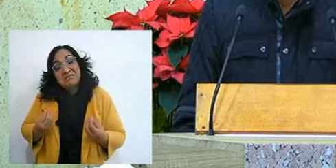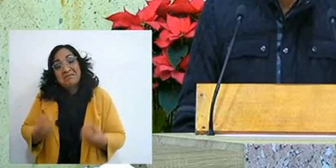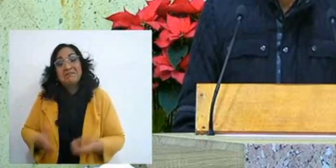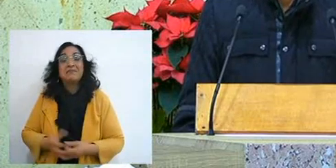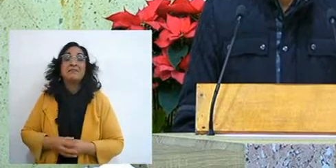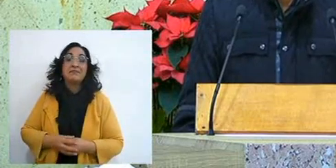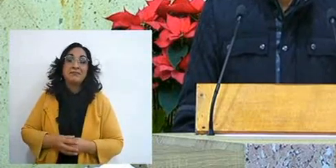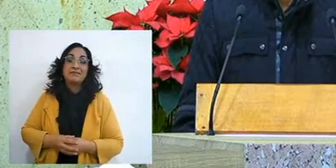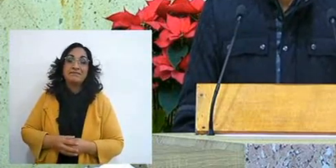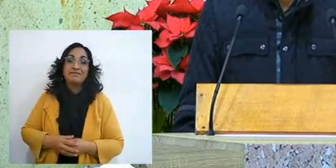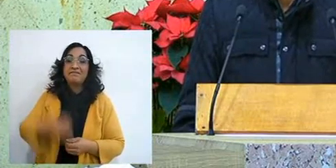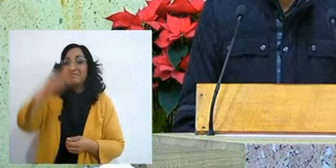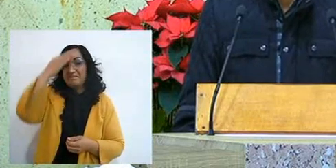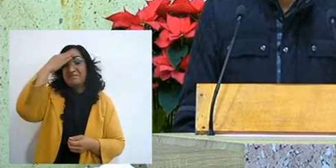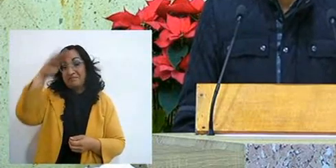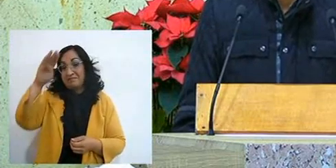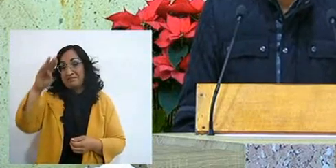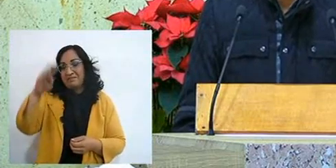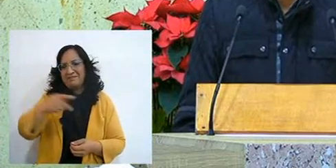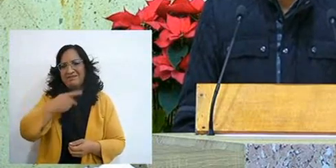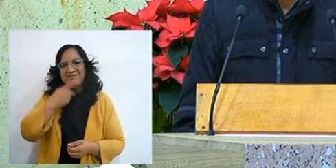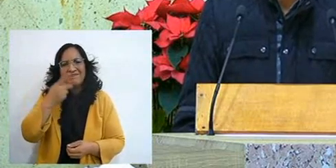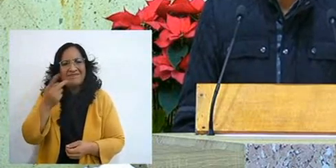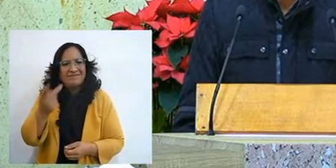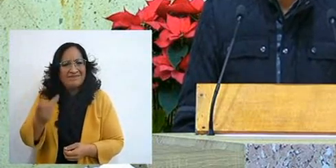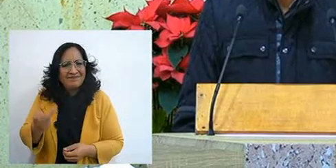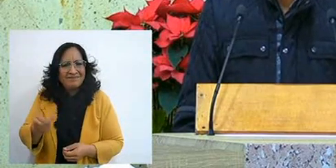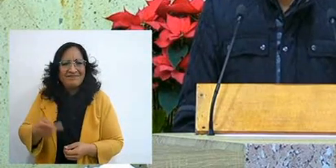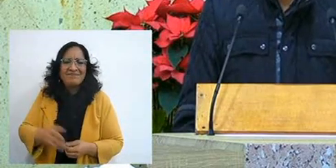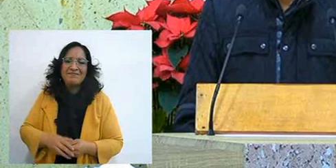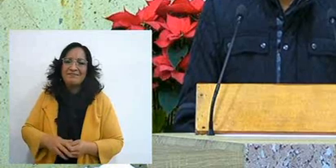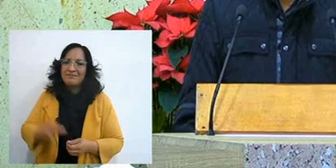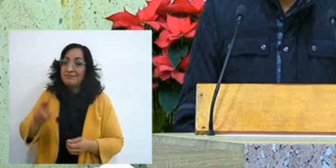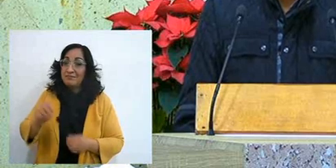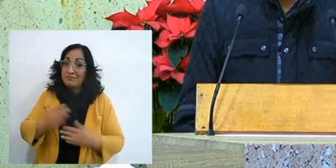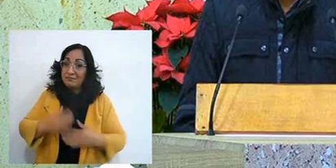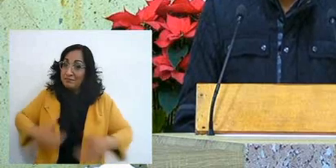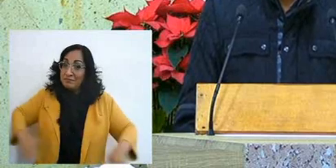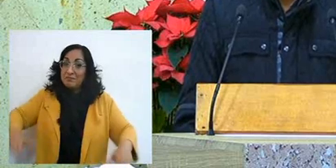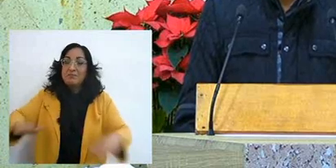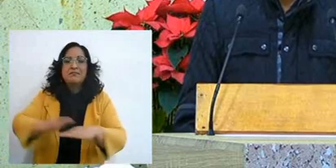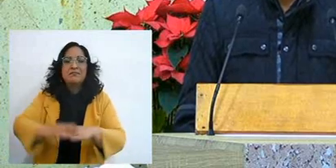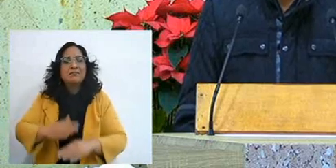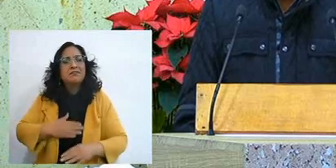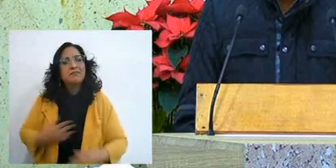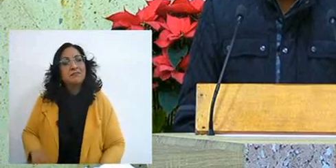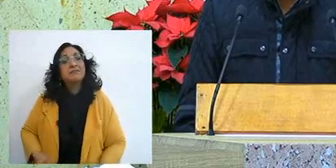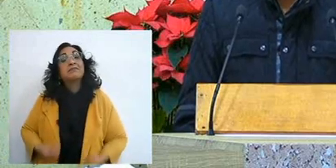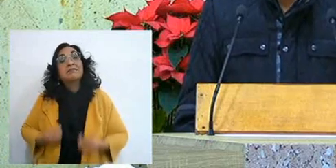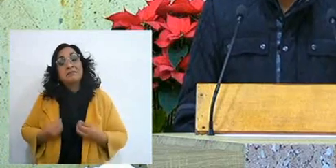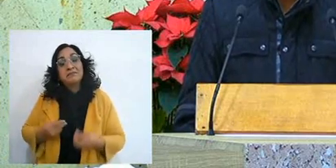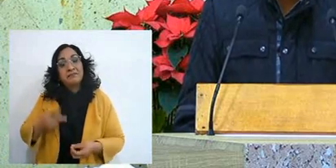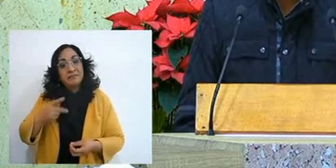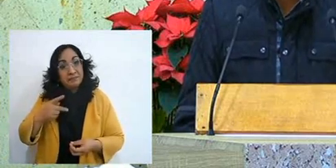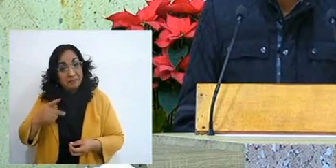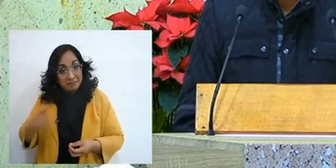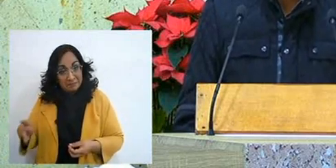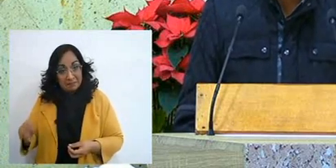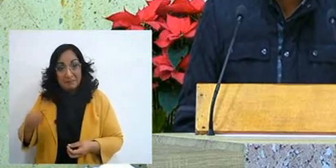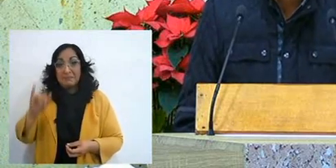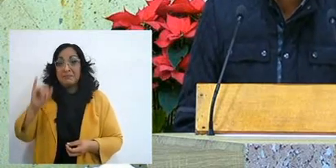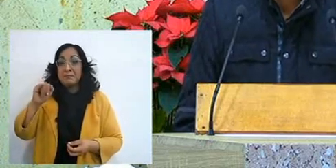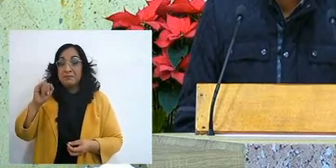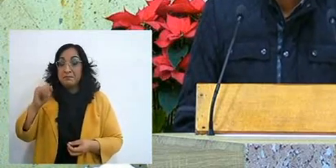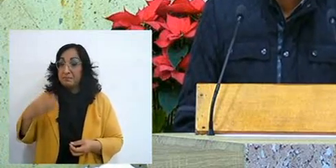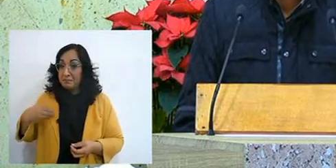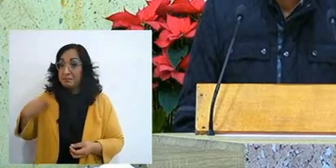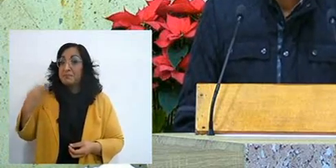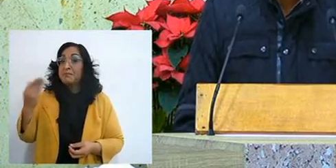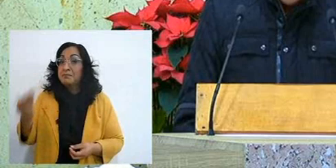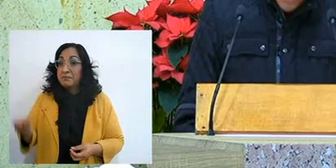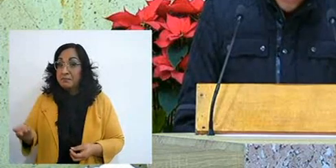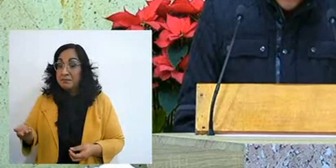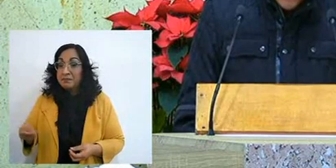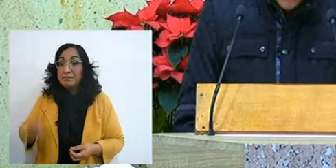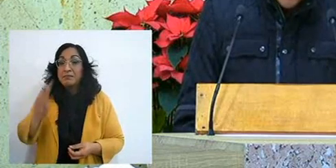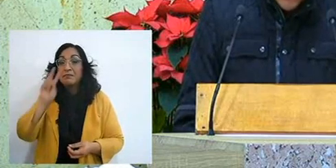and knowing the words didn't make me change, but the miracles I witnessed did,